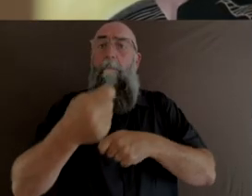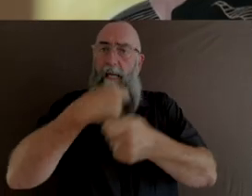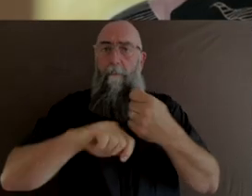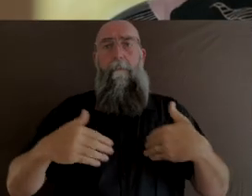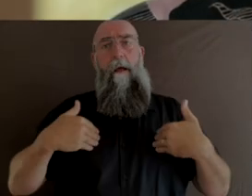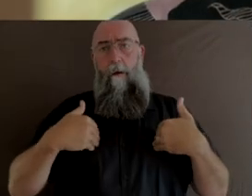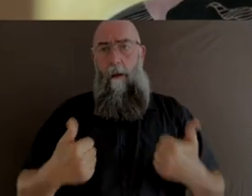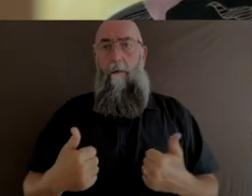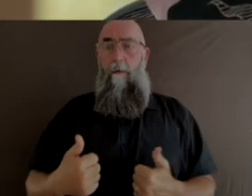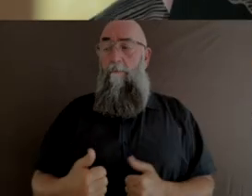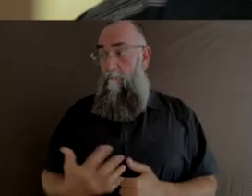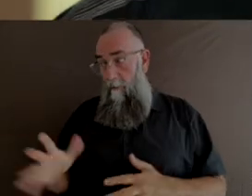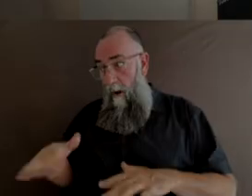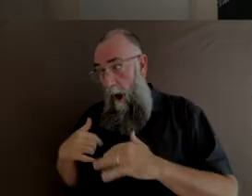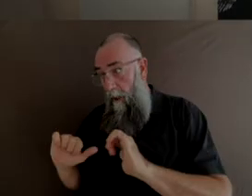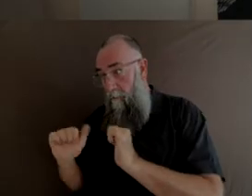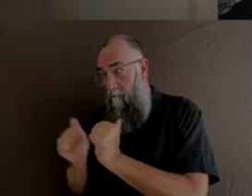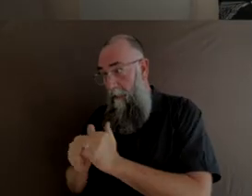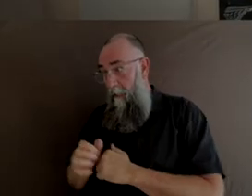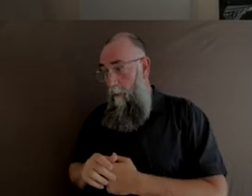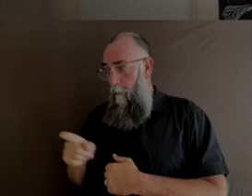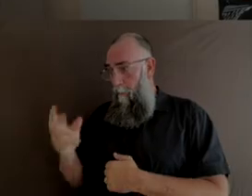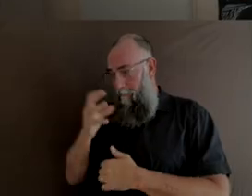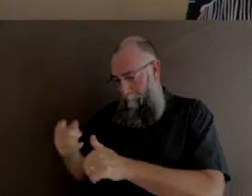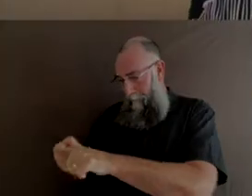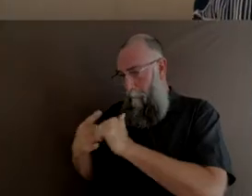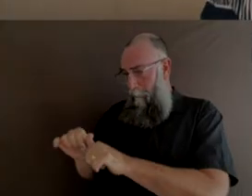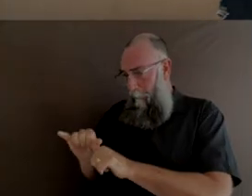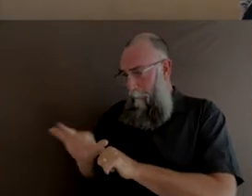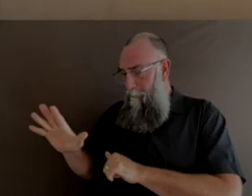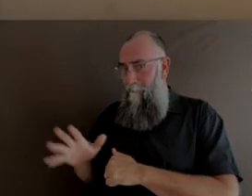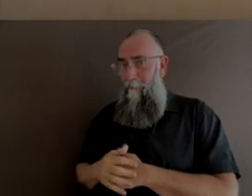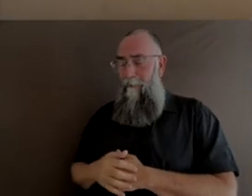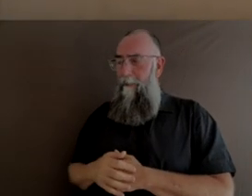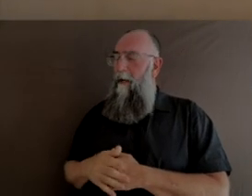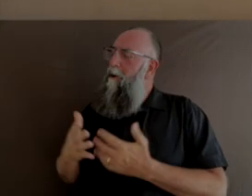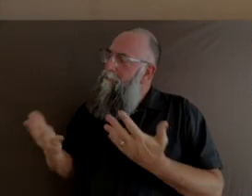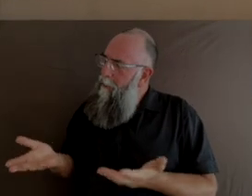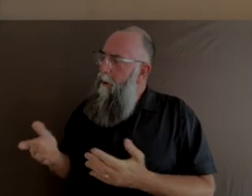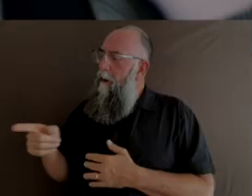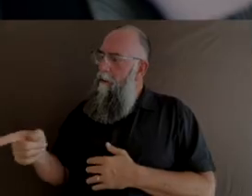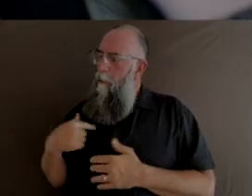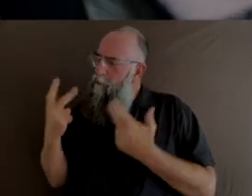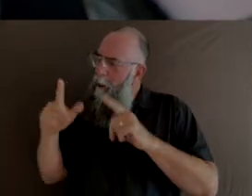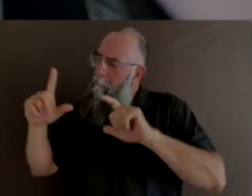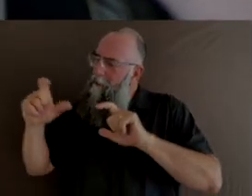Yeah, I agree. That's an awesome answer. So Marianne, can you tell me about this image Grandmother Dreaming?